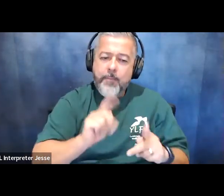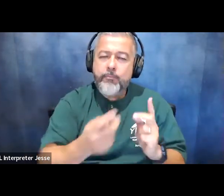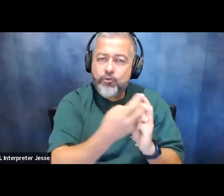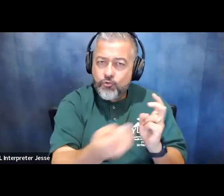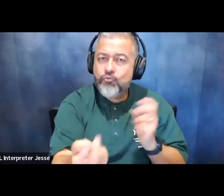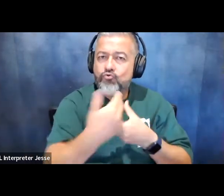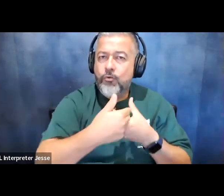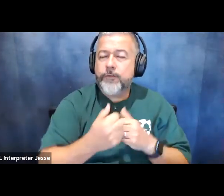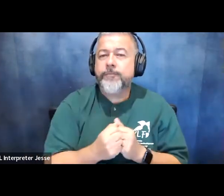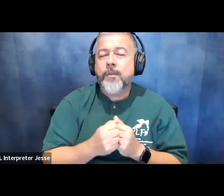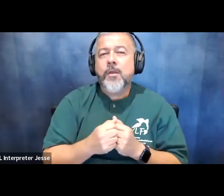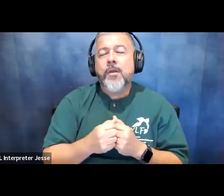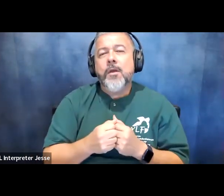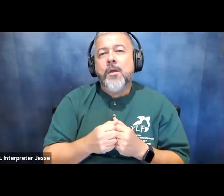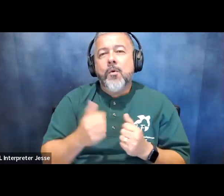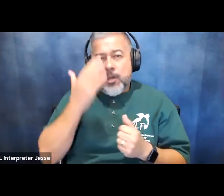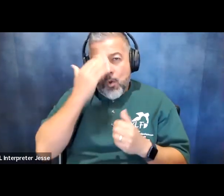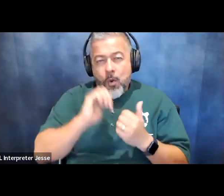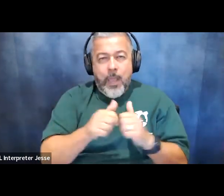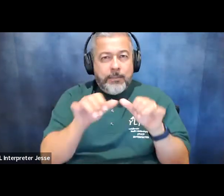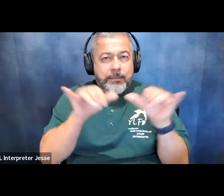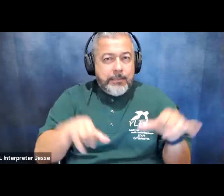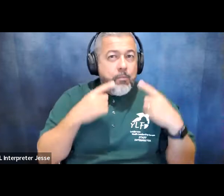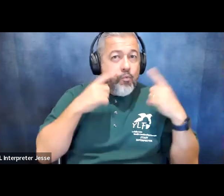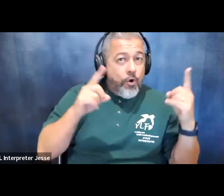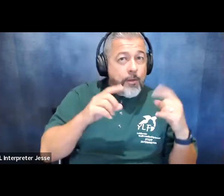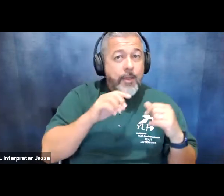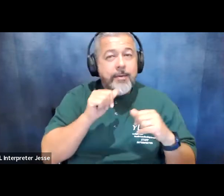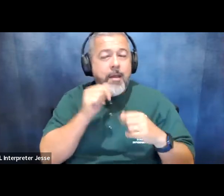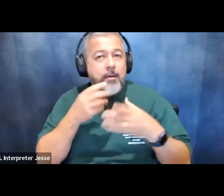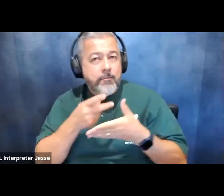the systems work or don't work and figuring out who is the best leverage to get us what we need